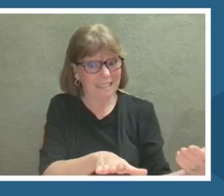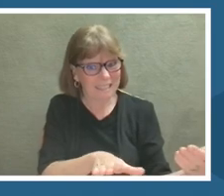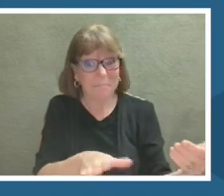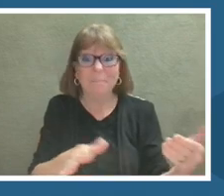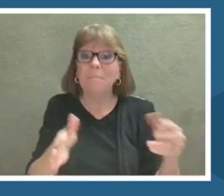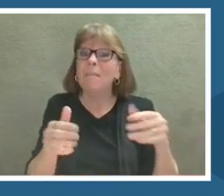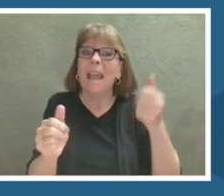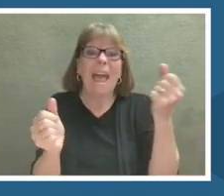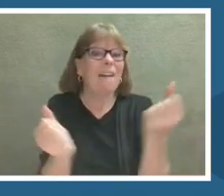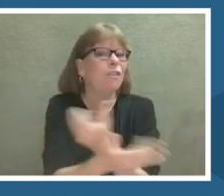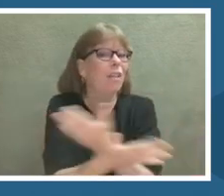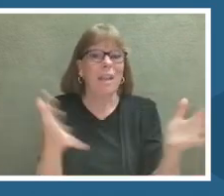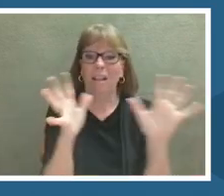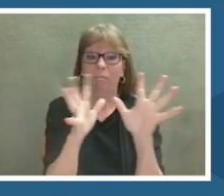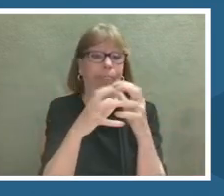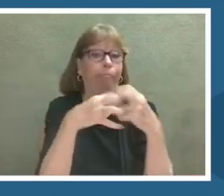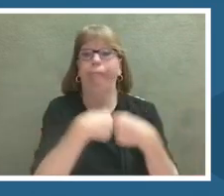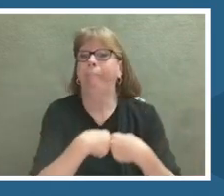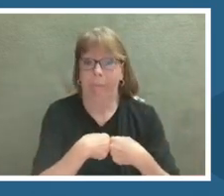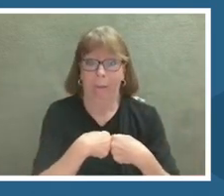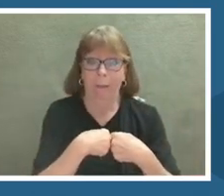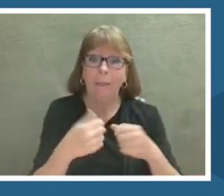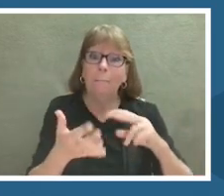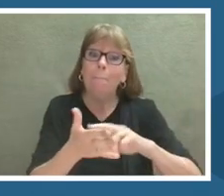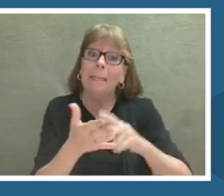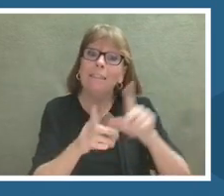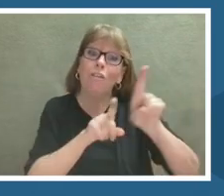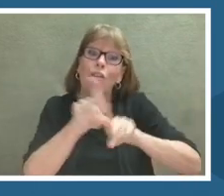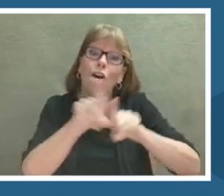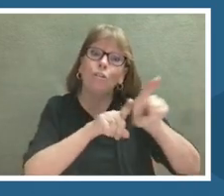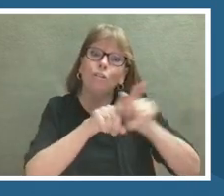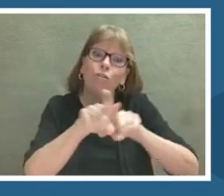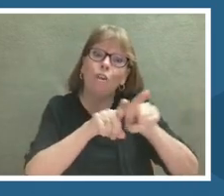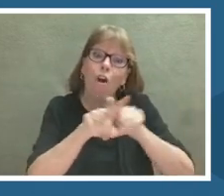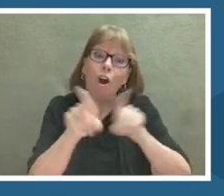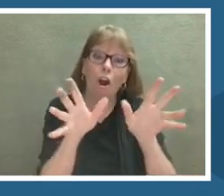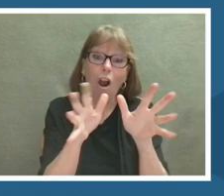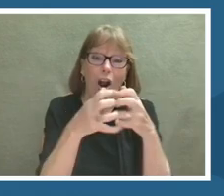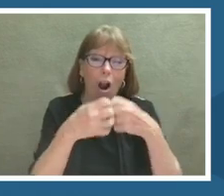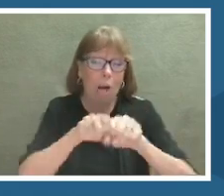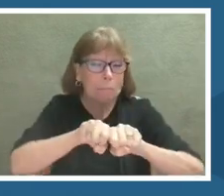instantly the insides of the star explode out into the universe.